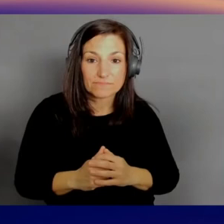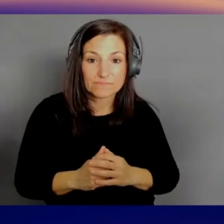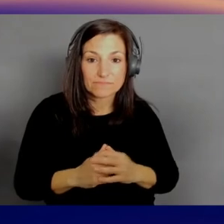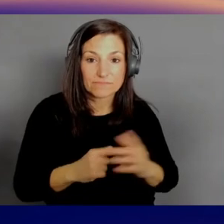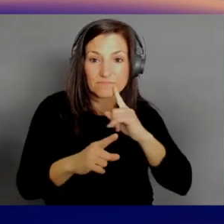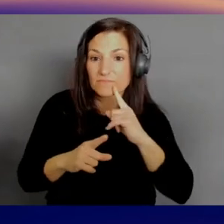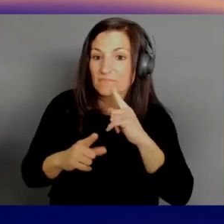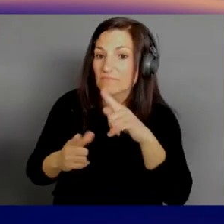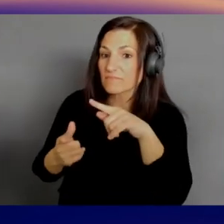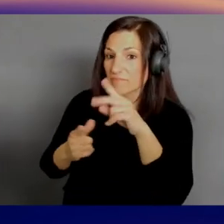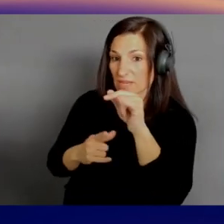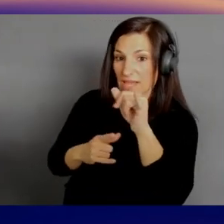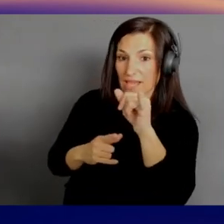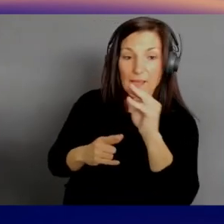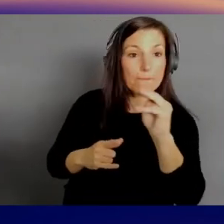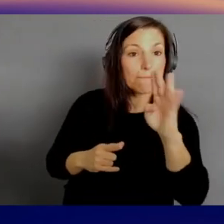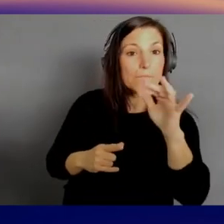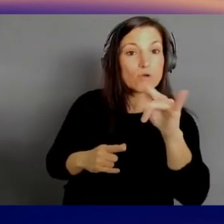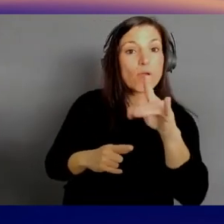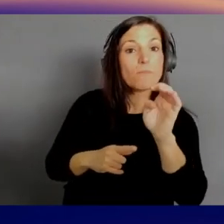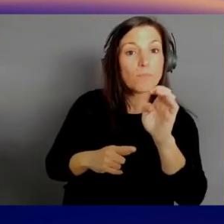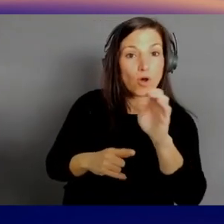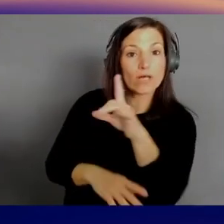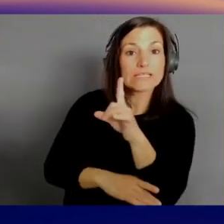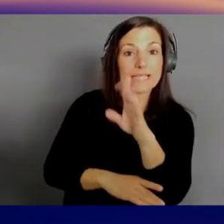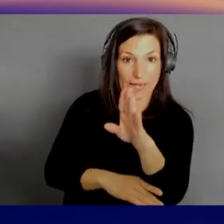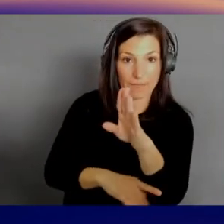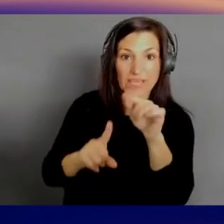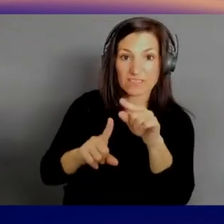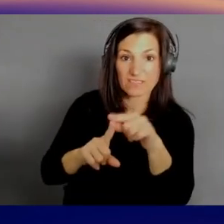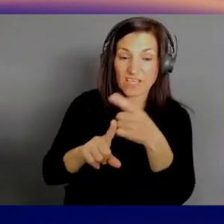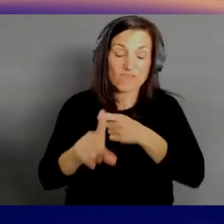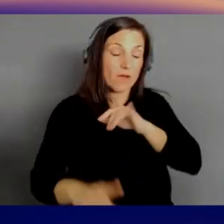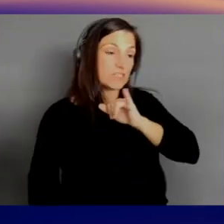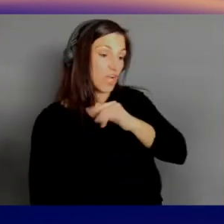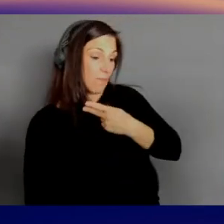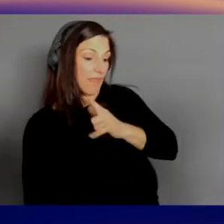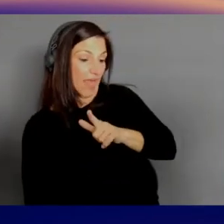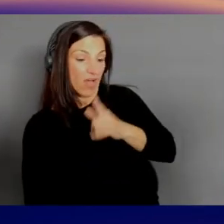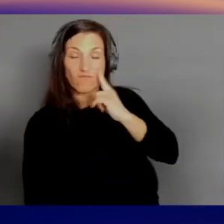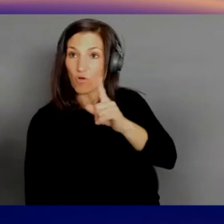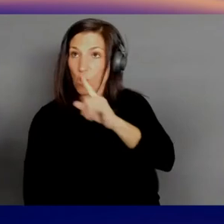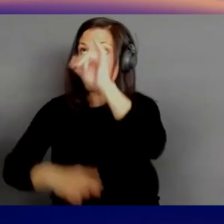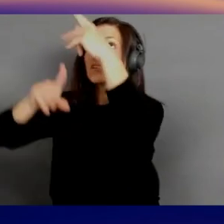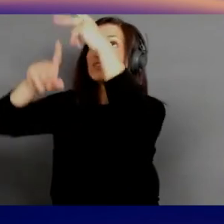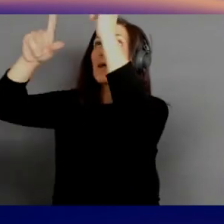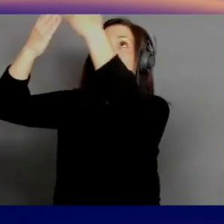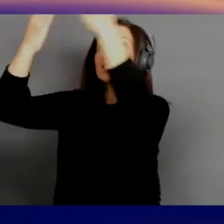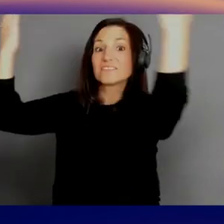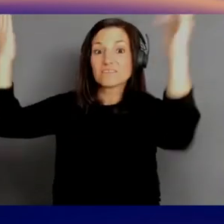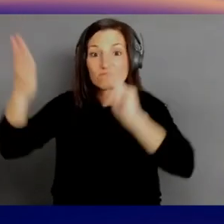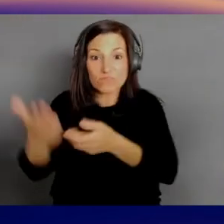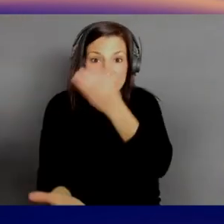verifying transactions. - Immutable databases, and that actually came from JPL, for space. Oh, interesting. - You have to prove that something had been radiation-hardened. Really? - Yeah.